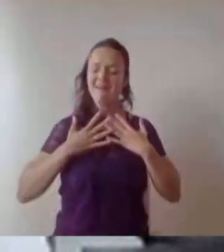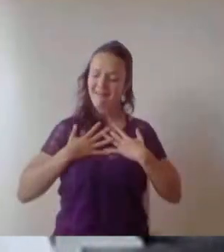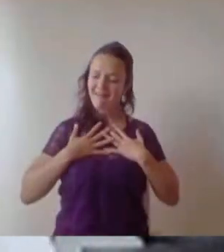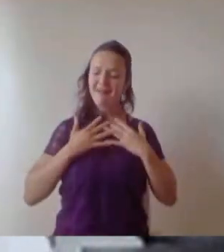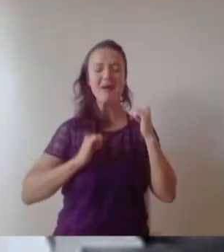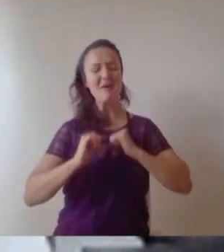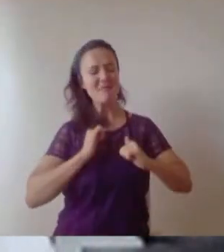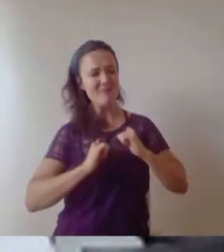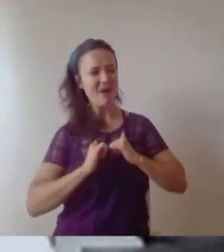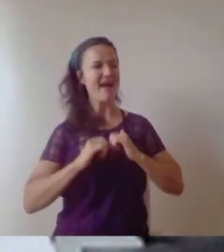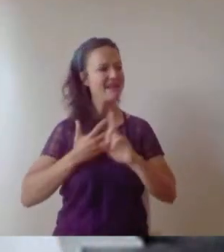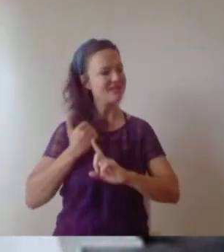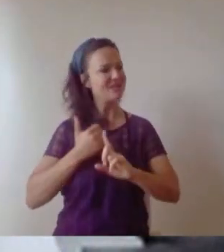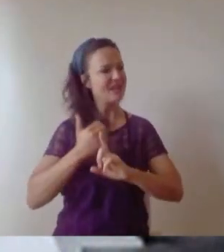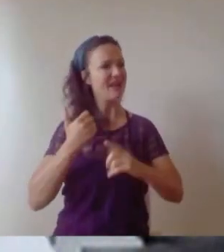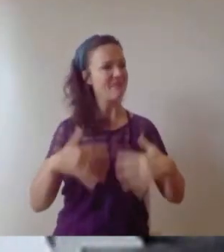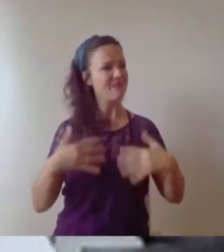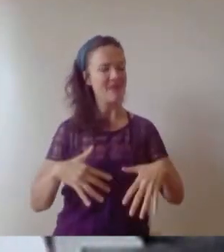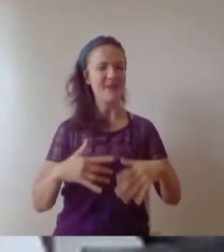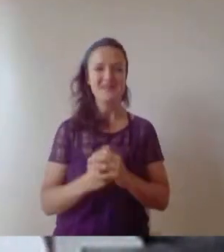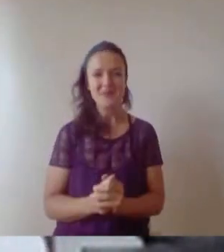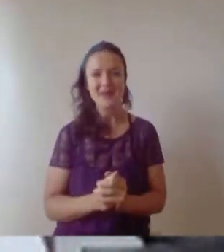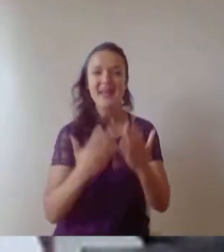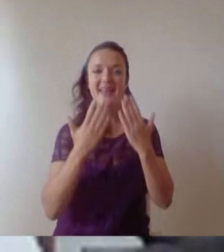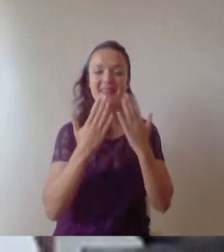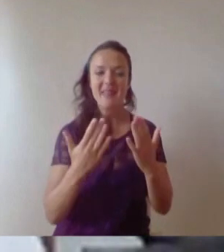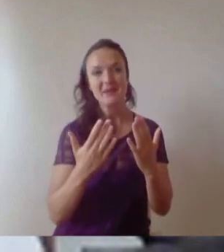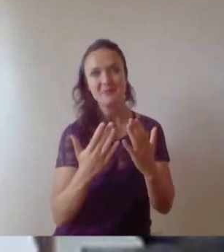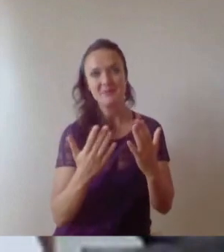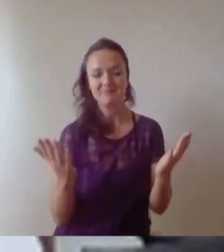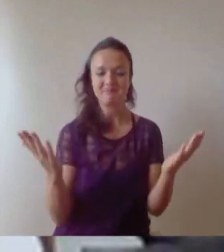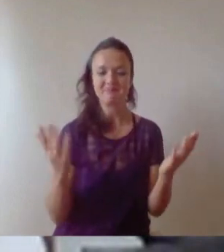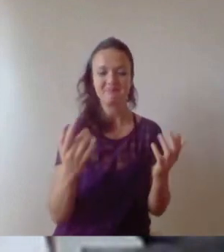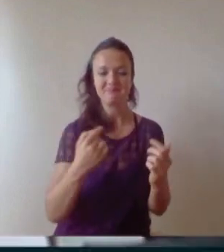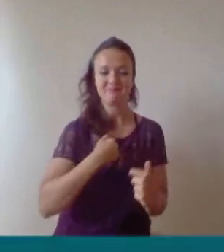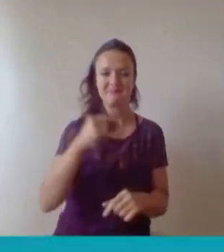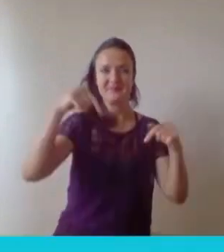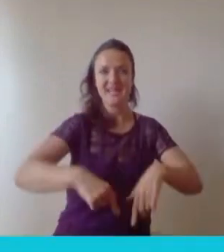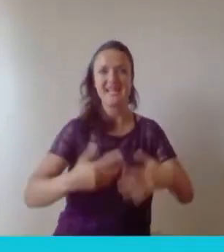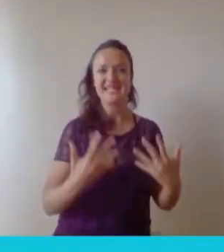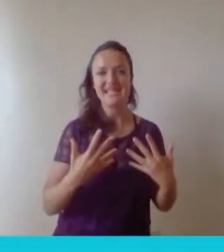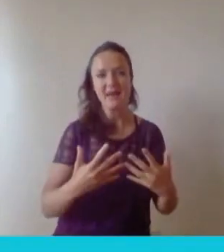So thank you very much for having me here today and joining the celebrations and I'm looking forward to any of your questions.